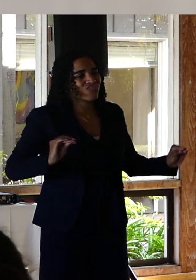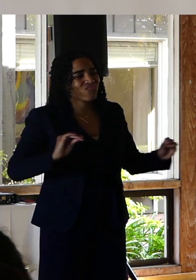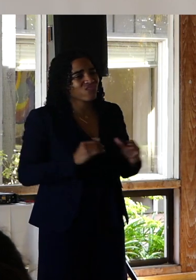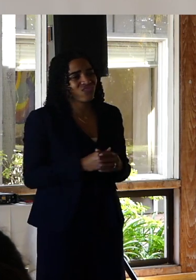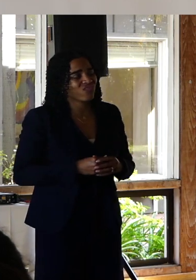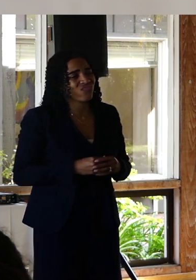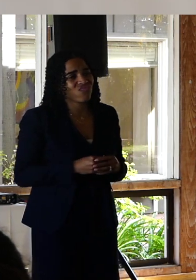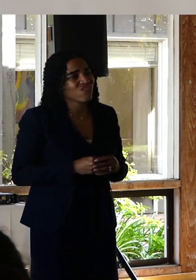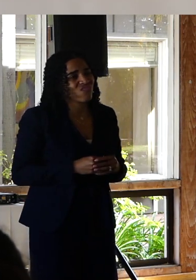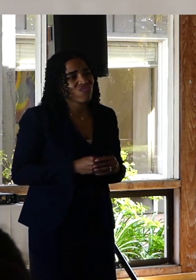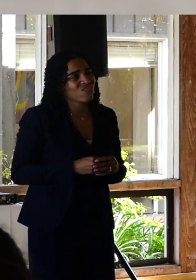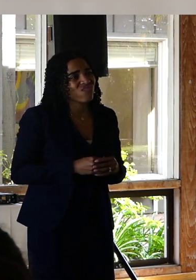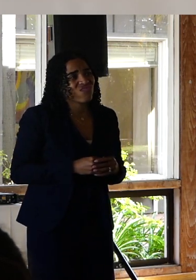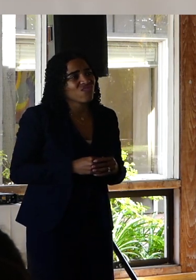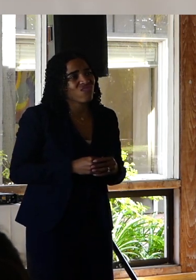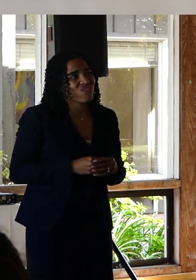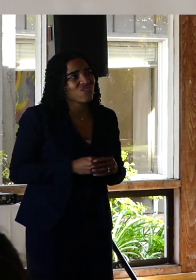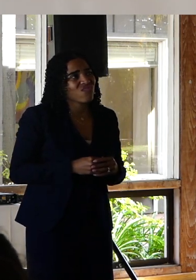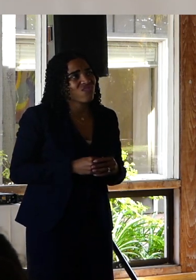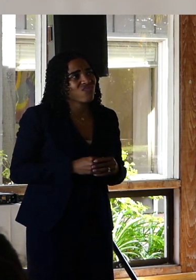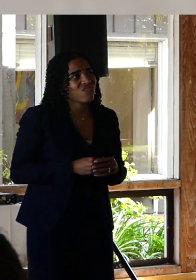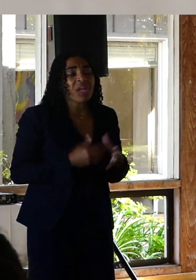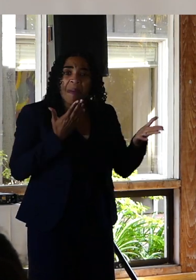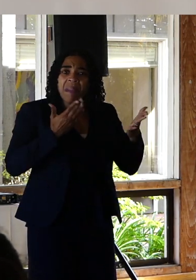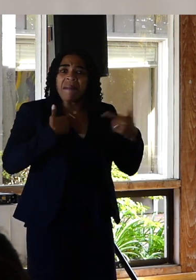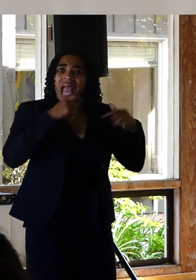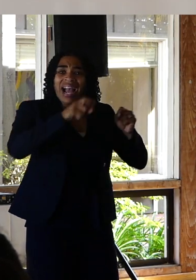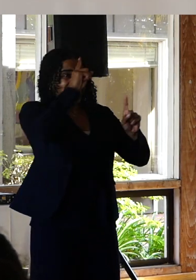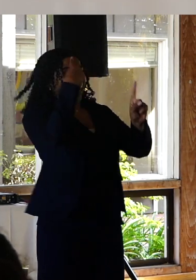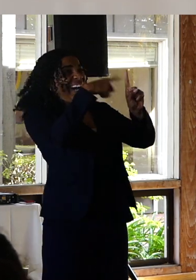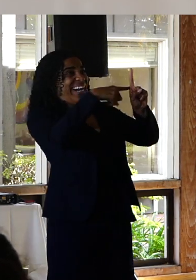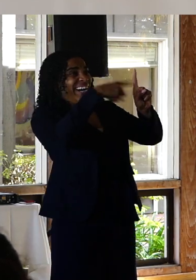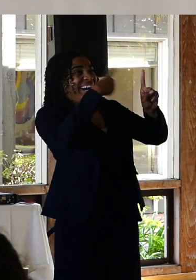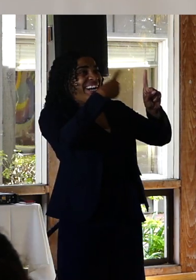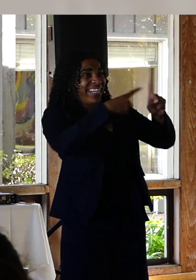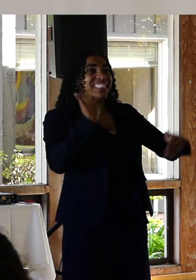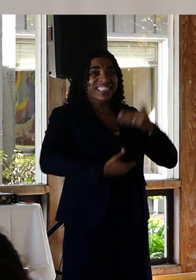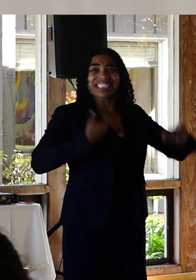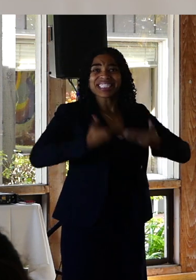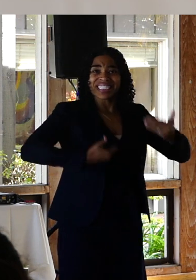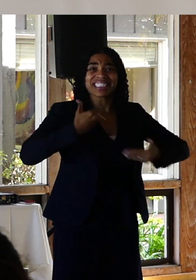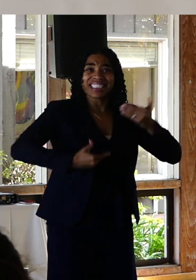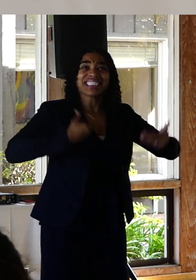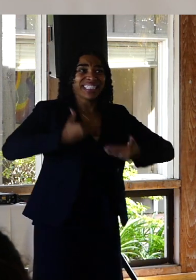that through sheer force of will I could just keep myself going.